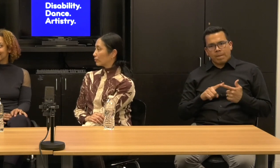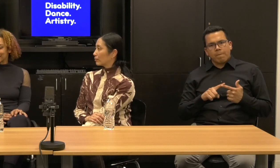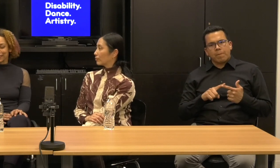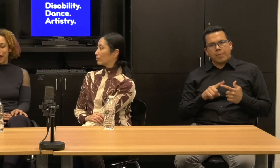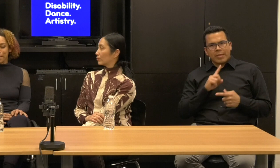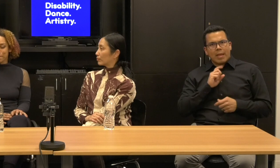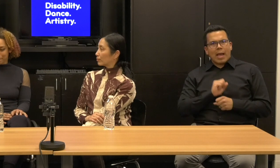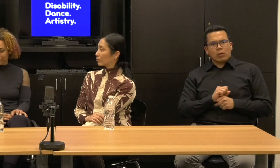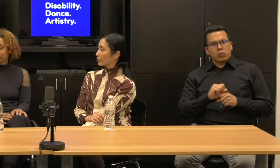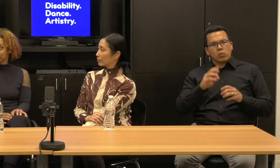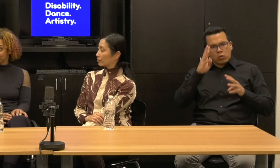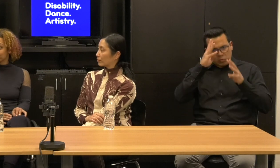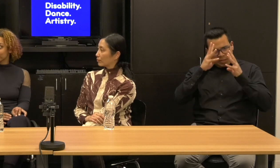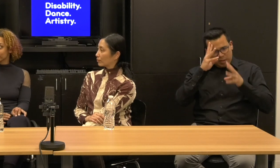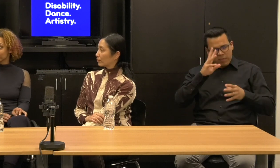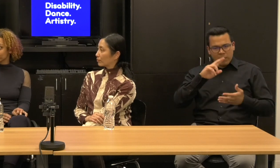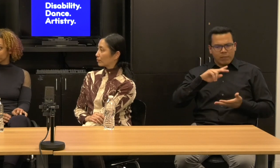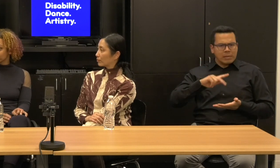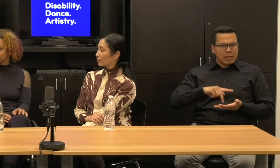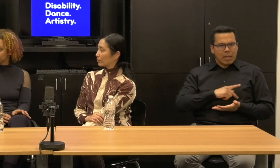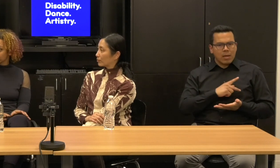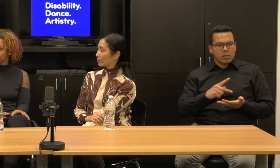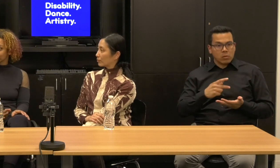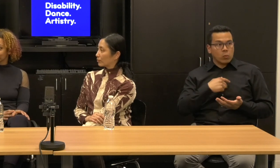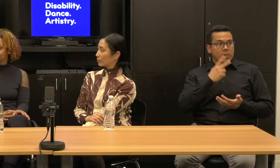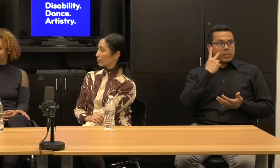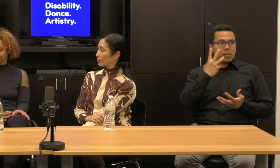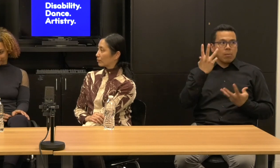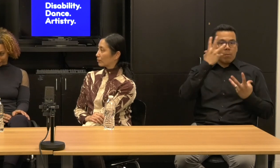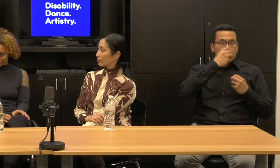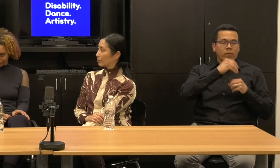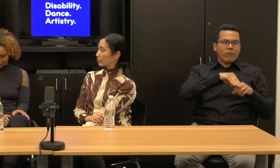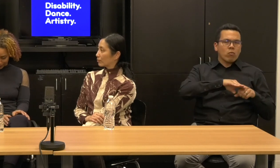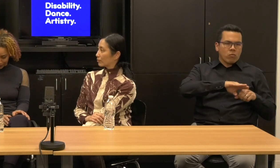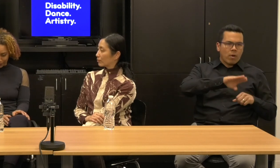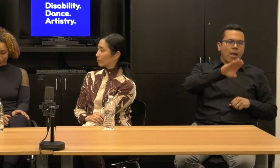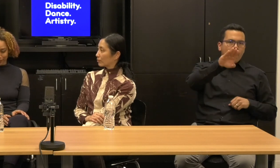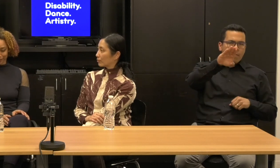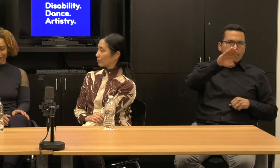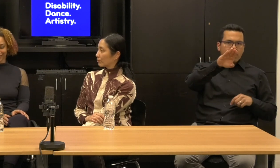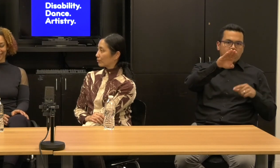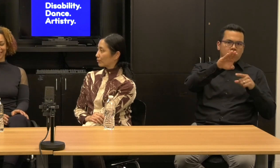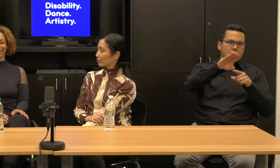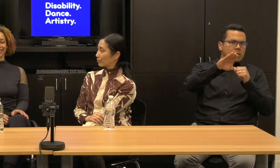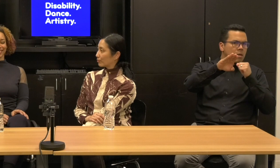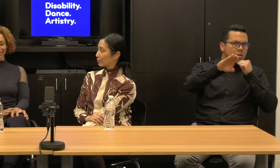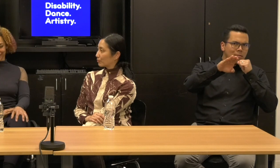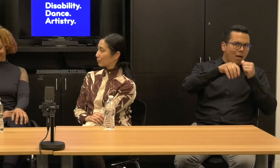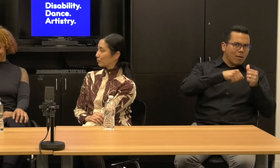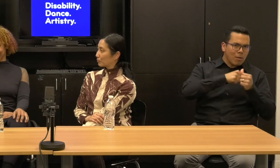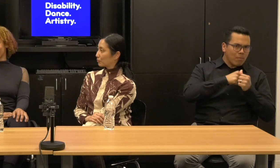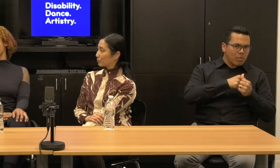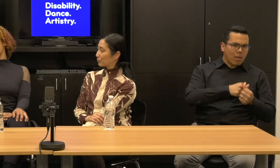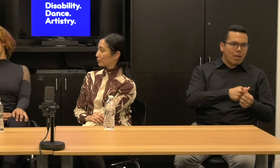So when we see this beautiful ramp, you know, that is noncompliant and you know what I mean? Like we're.